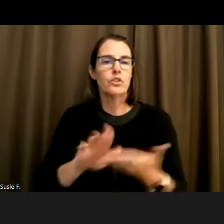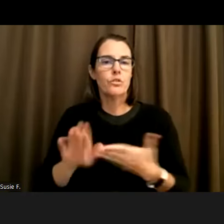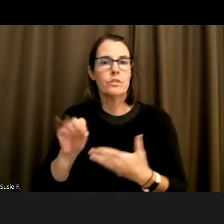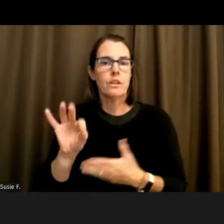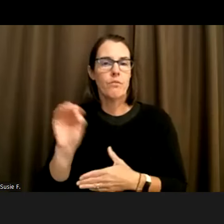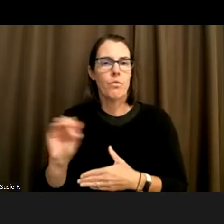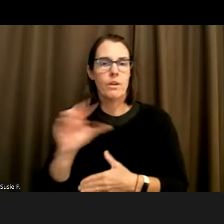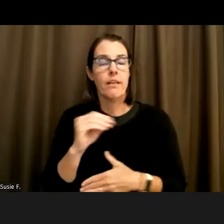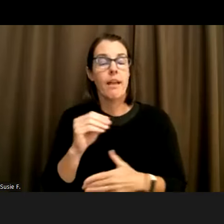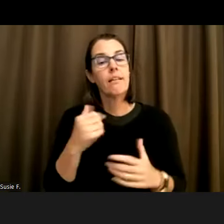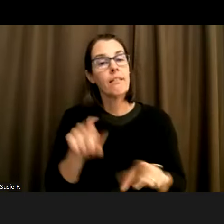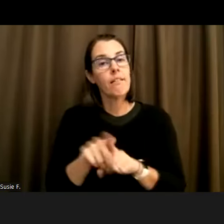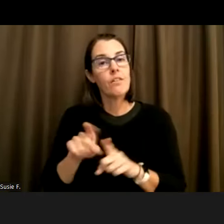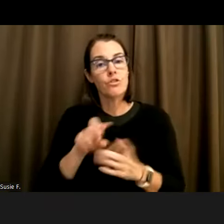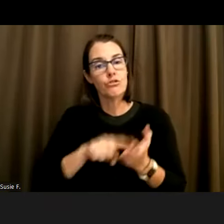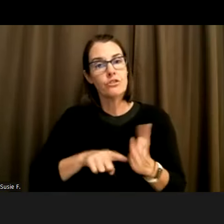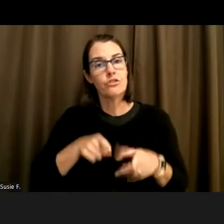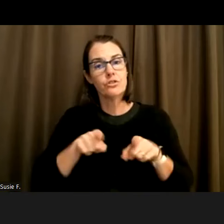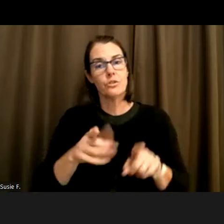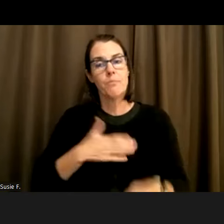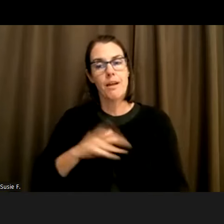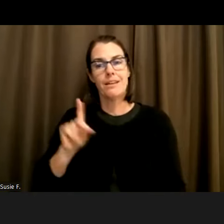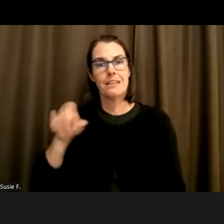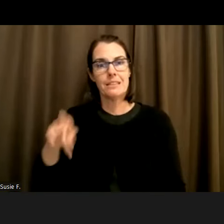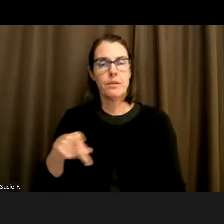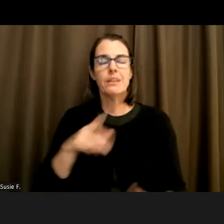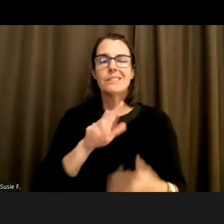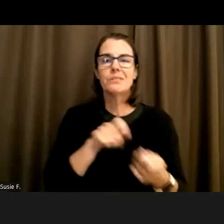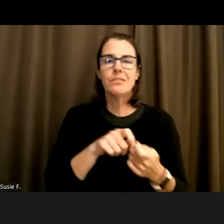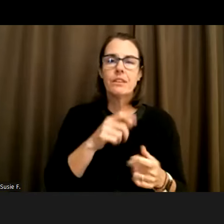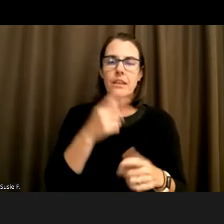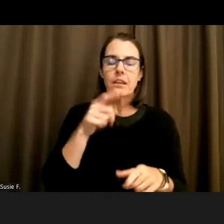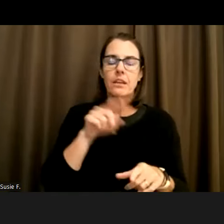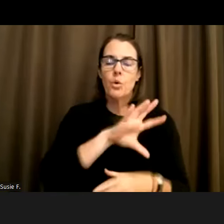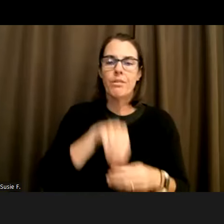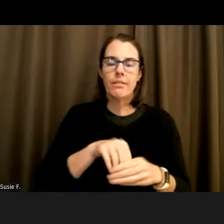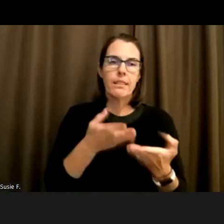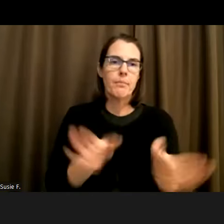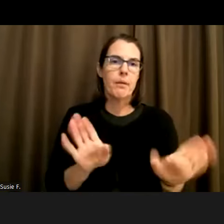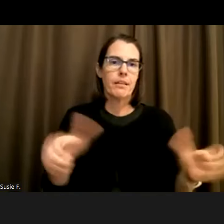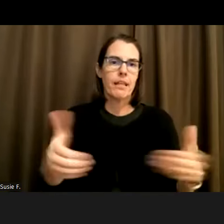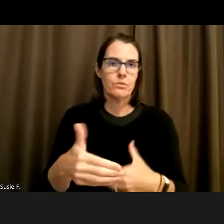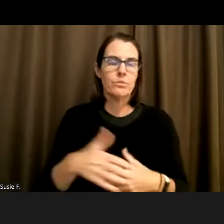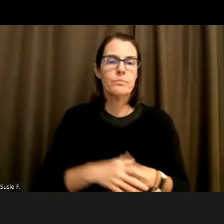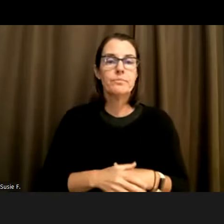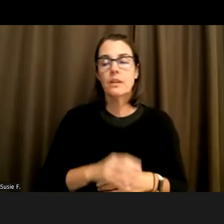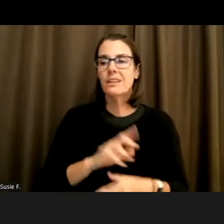And I focused on the intersections of gender, disability and class, specifically on the unhoused population in Oregon, which is like very prevalent and has